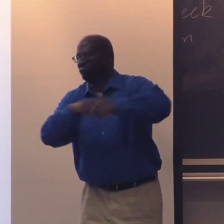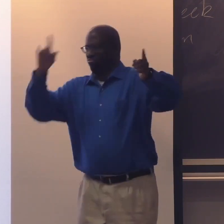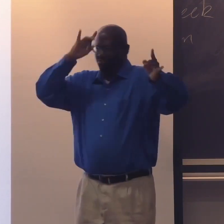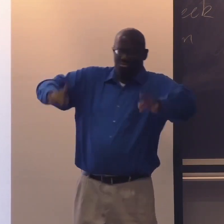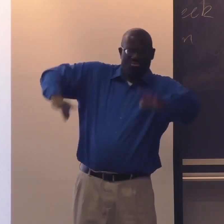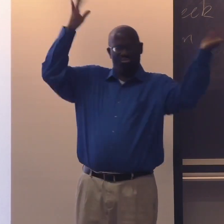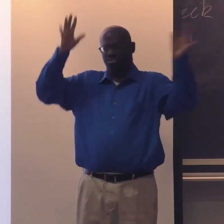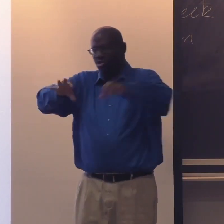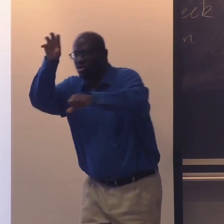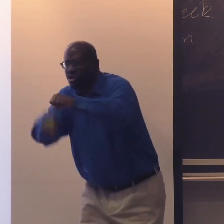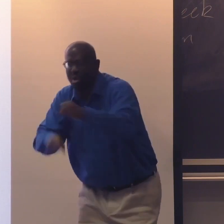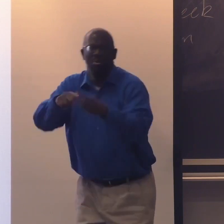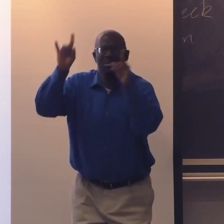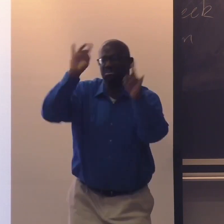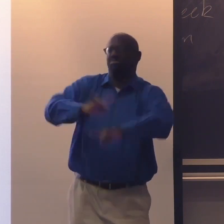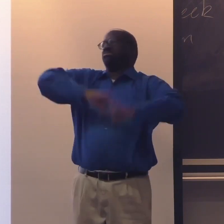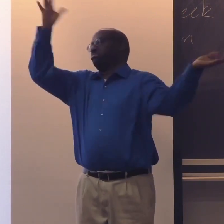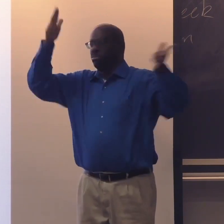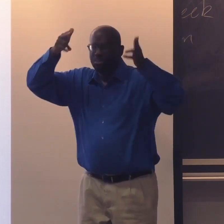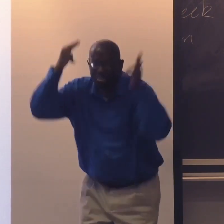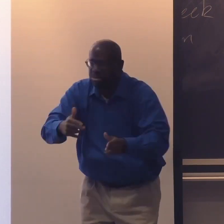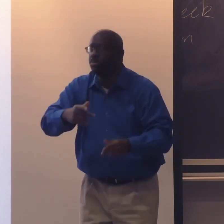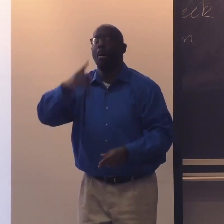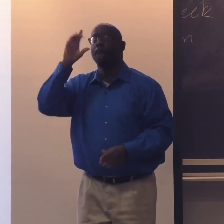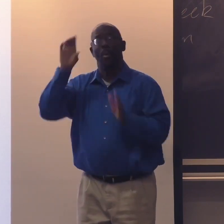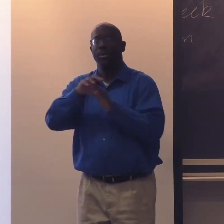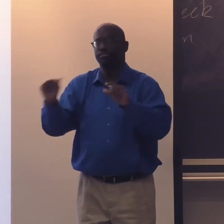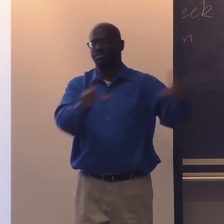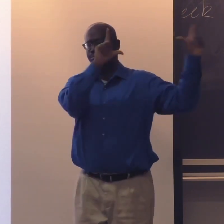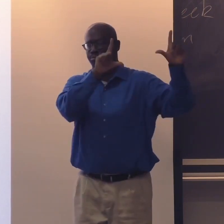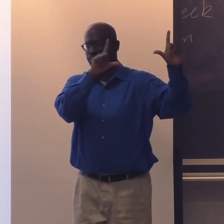And so the news is always telling about these awful things that happen, robberies and rapes.